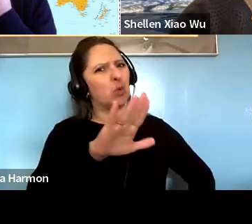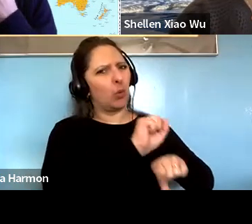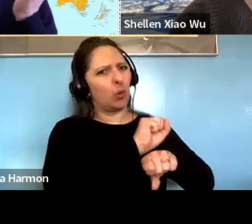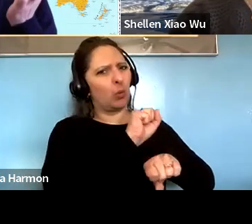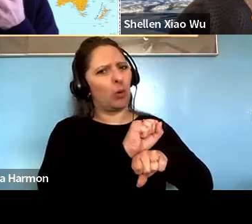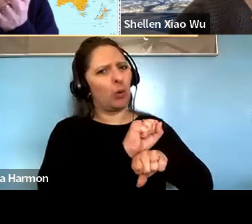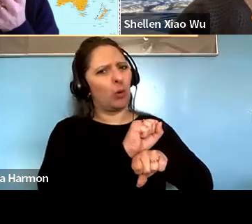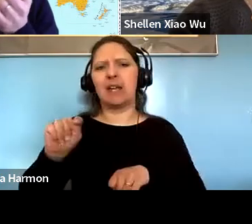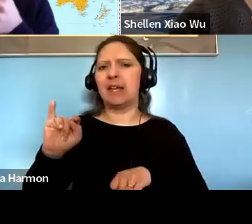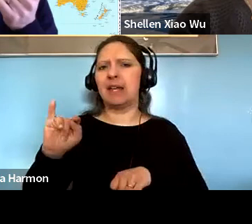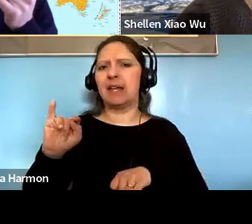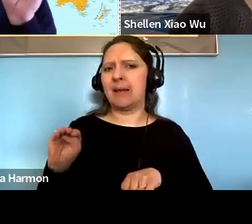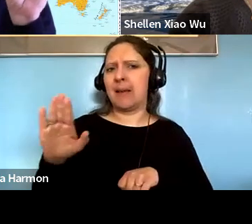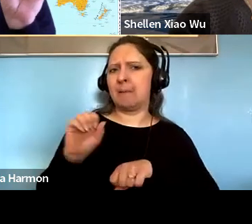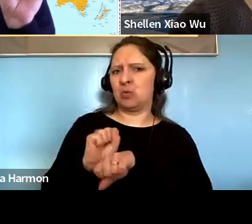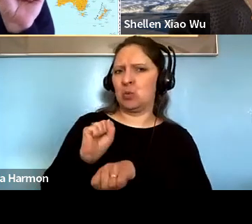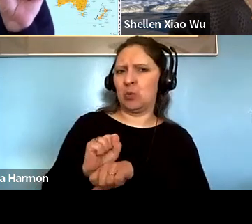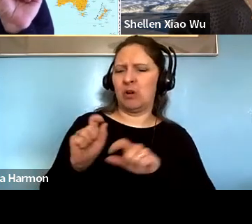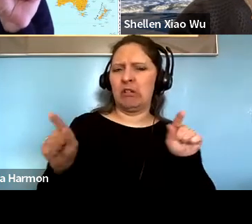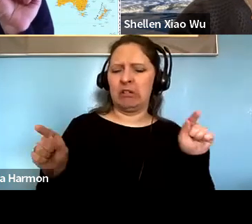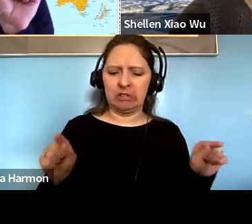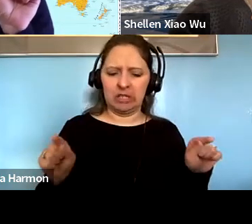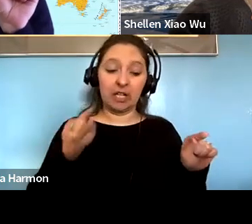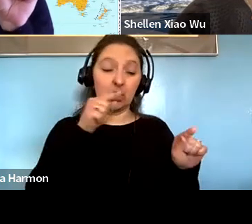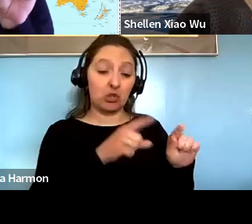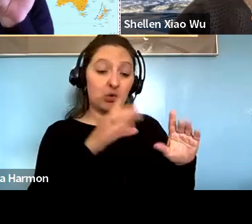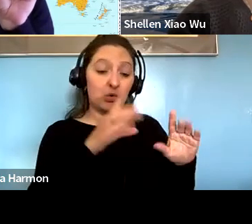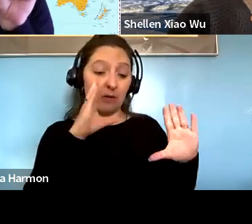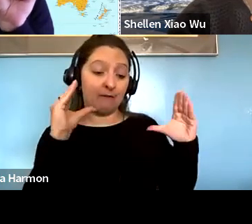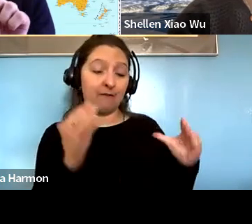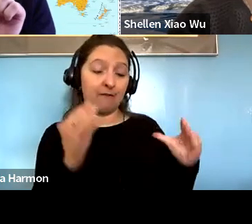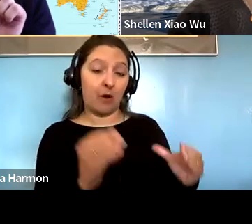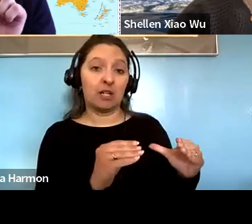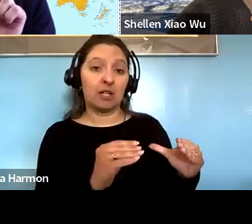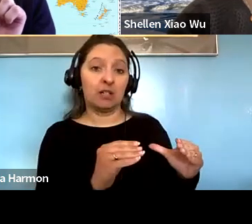Paul Gellert: You know how does it impact your work that that you focused very much on physical integrity.